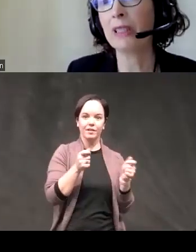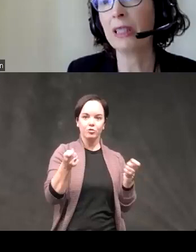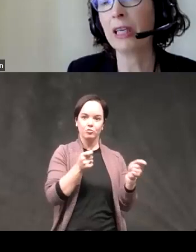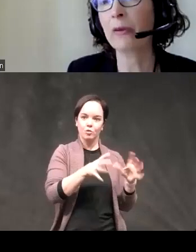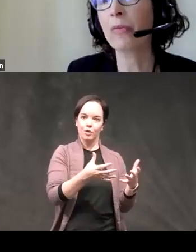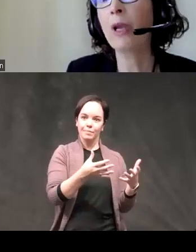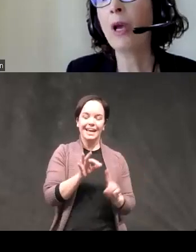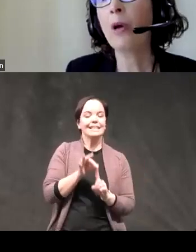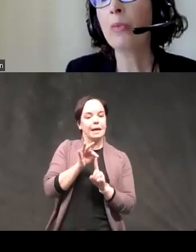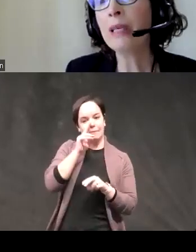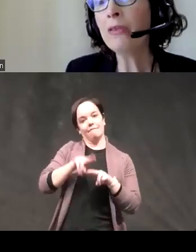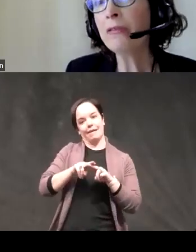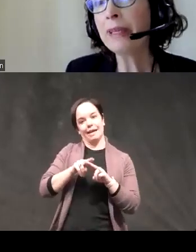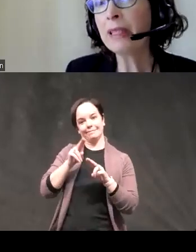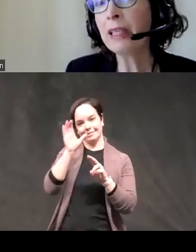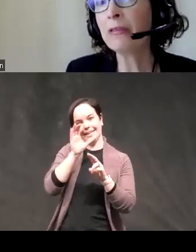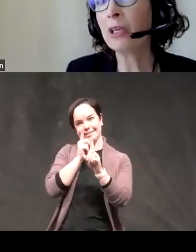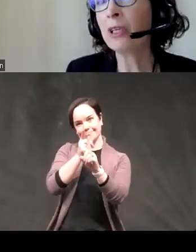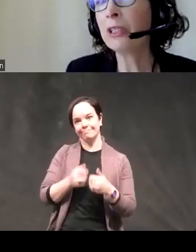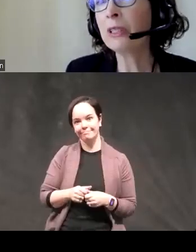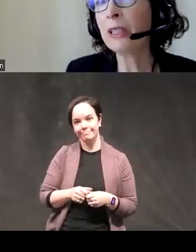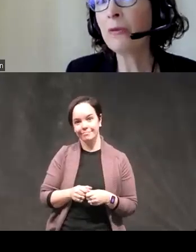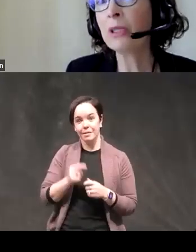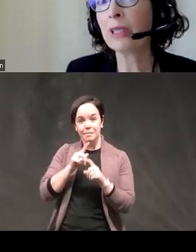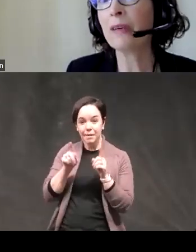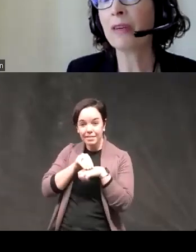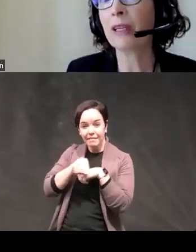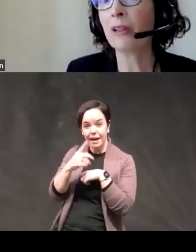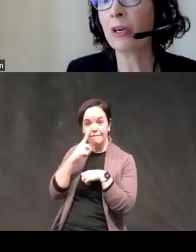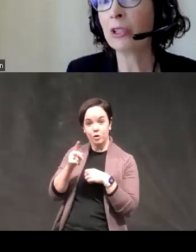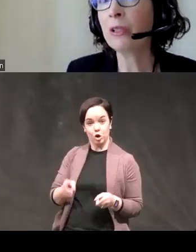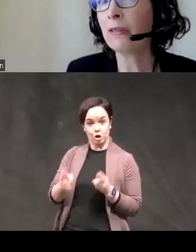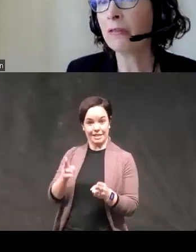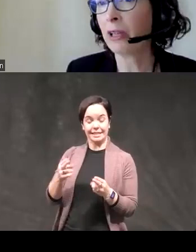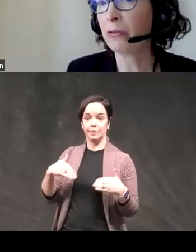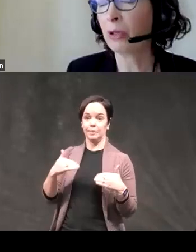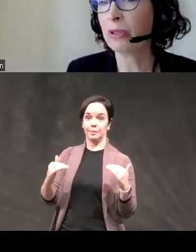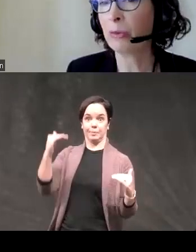fund seeking but these effects here for urgency were significantly larger than for other forms of